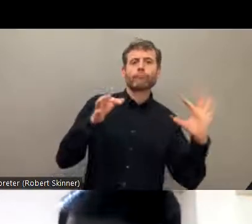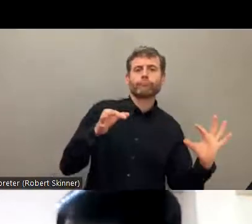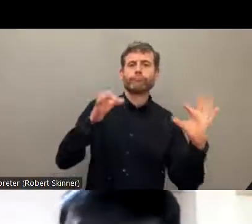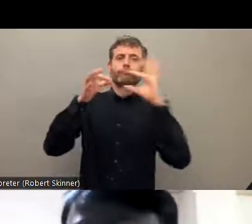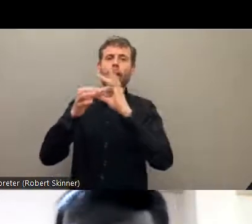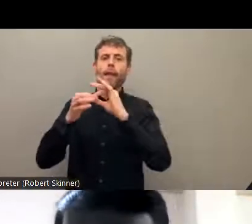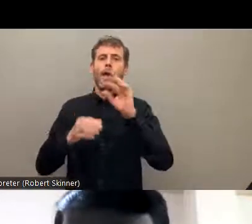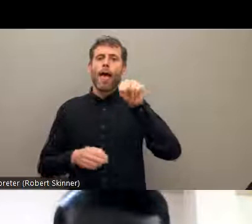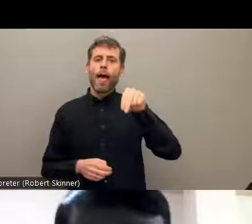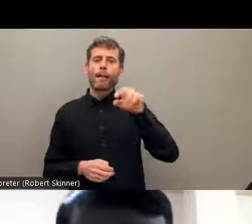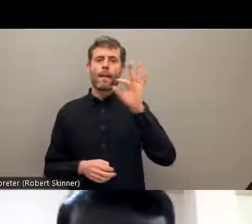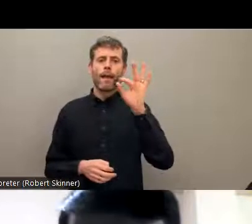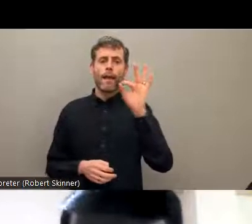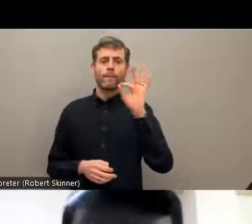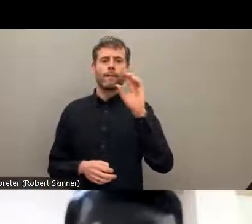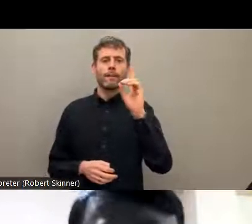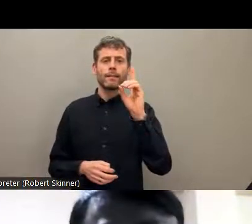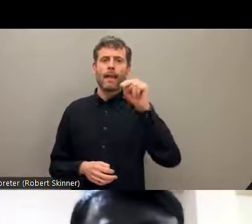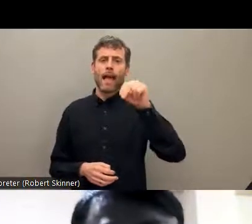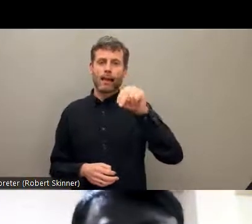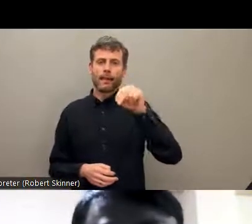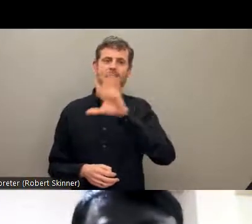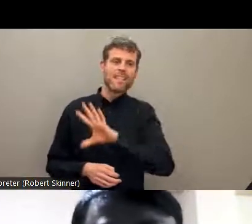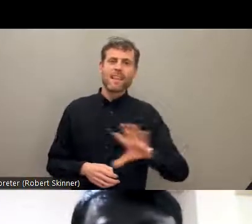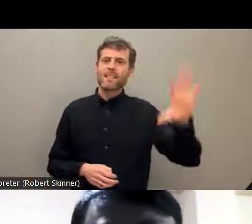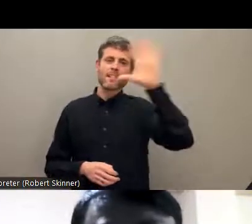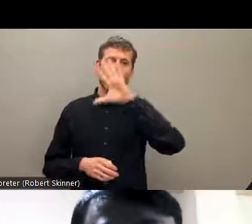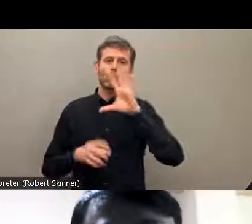federation and other networks.